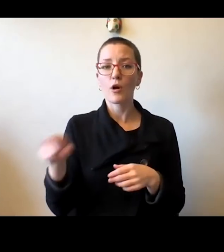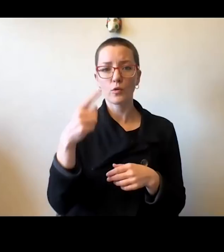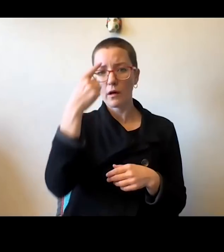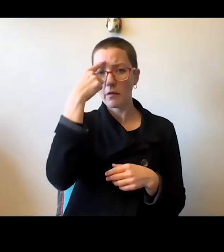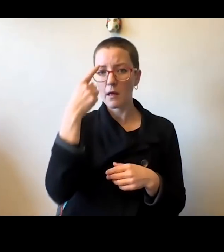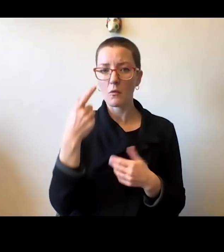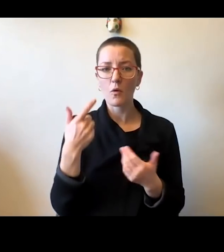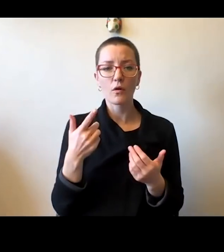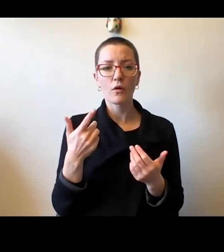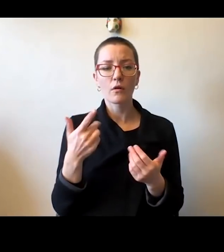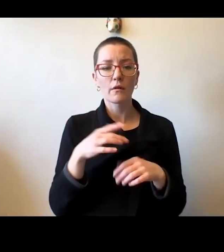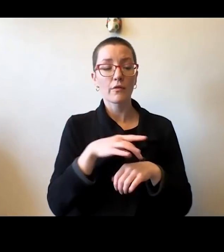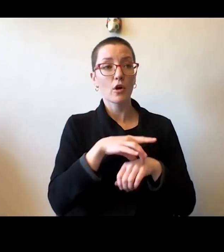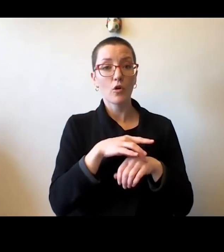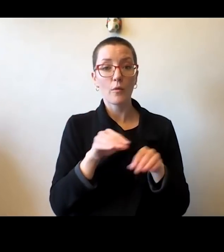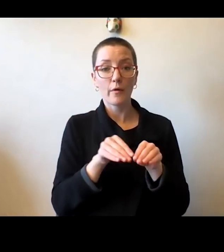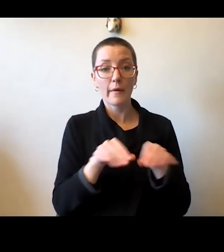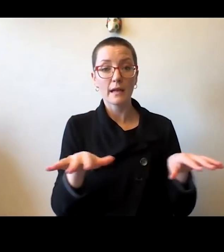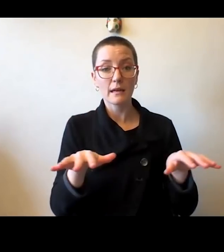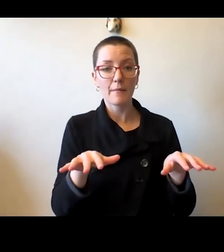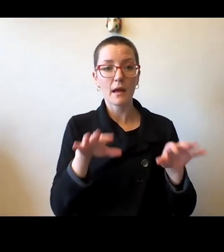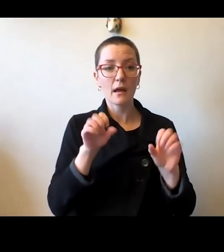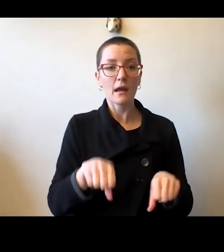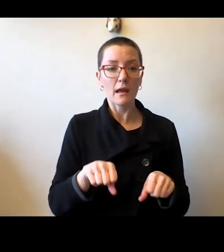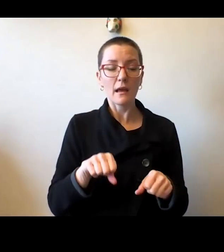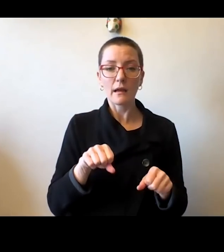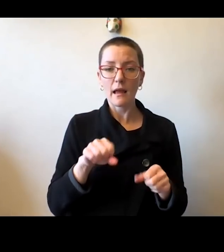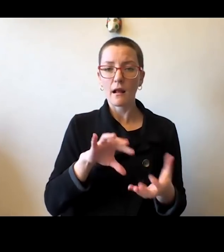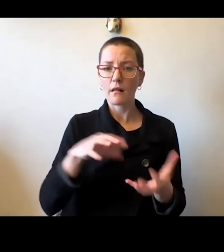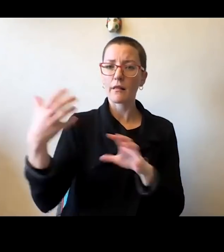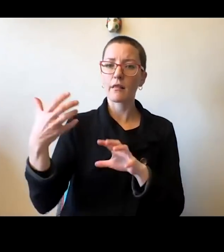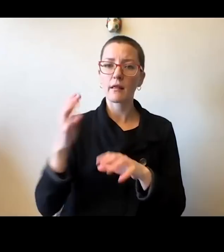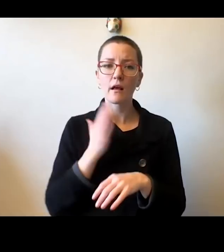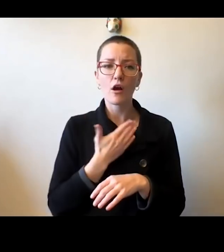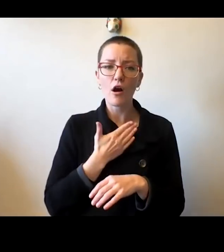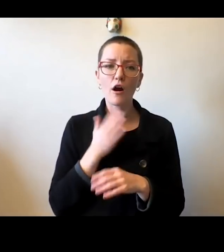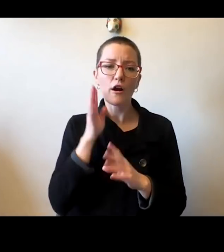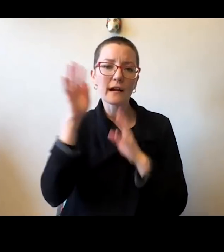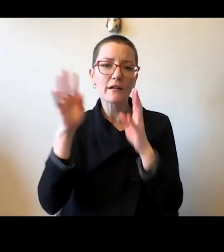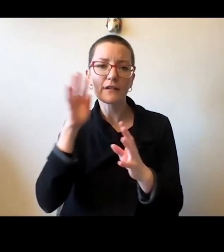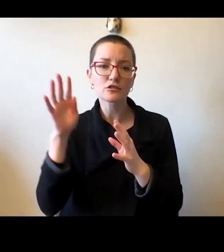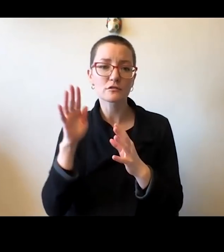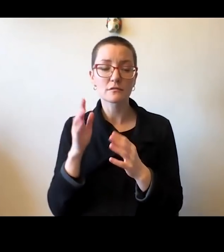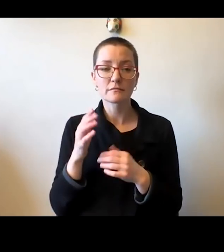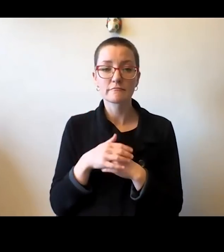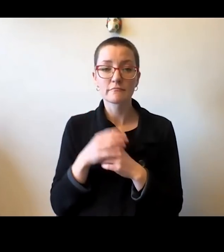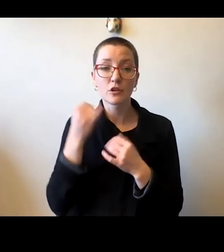that even a global pandemic can overshadow the spirit and the innovation and creativity and the power